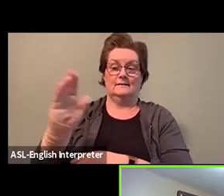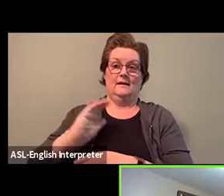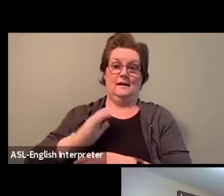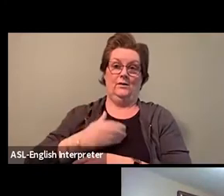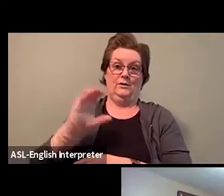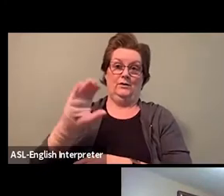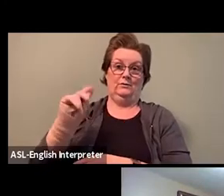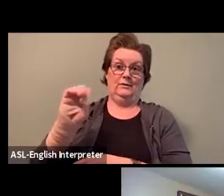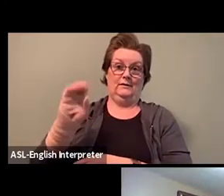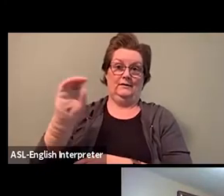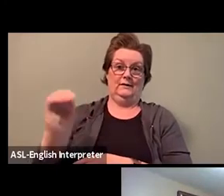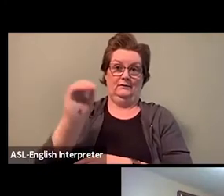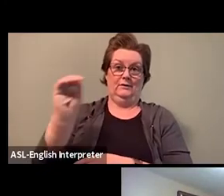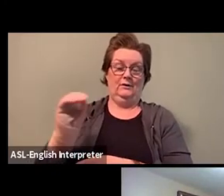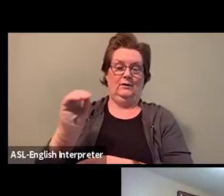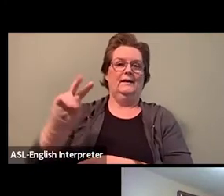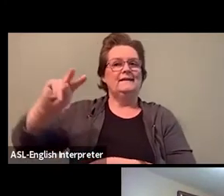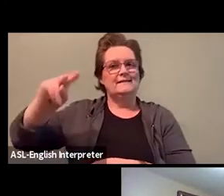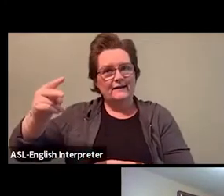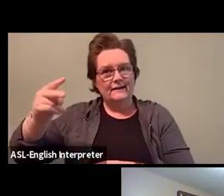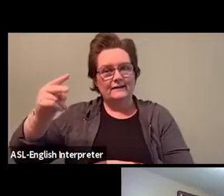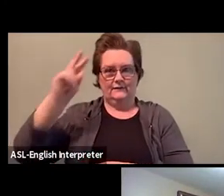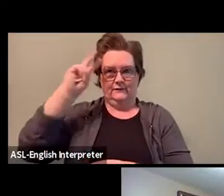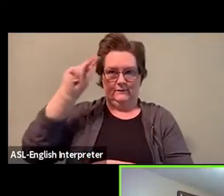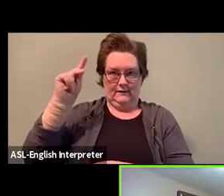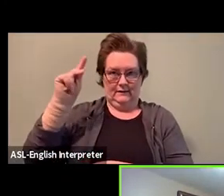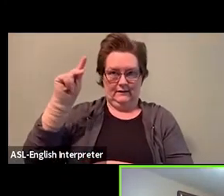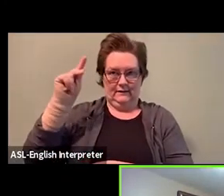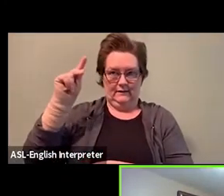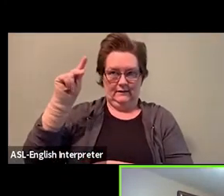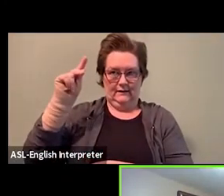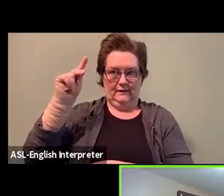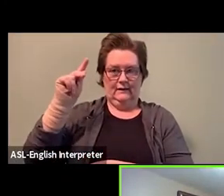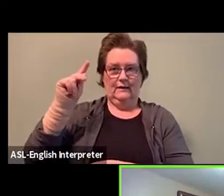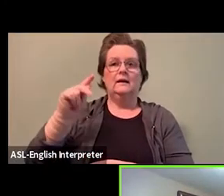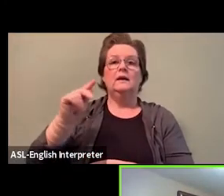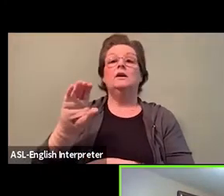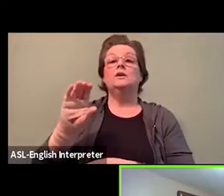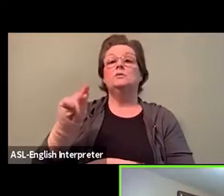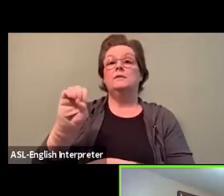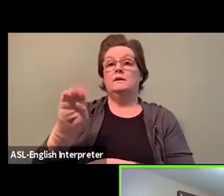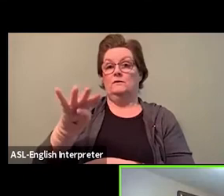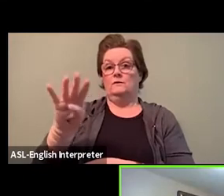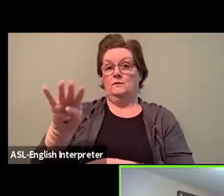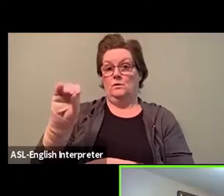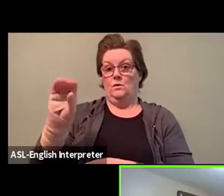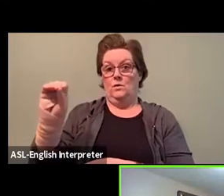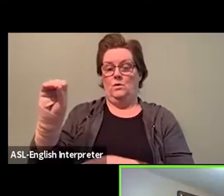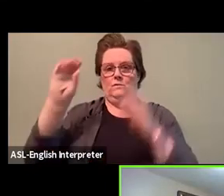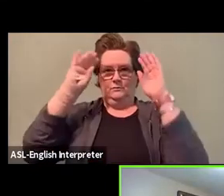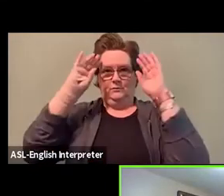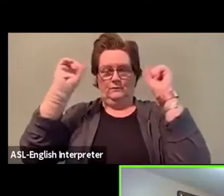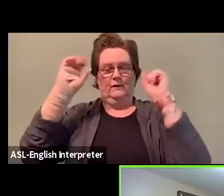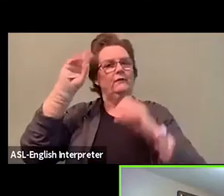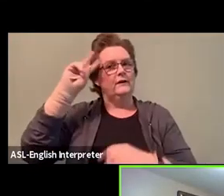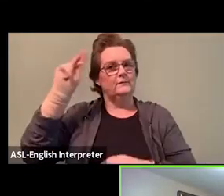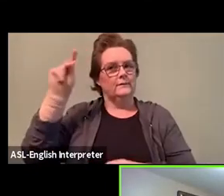Equity Vice-President for CUPE 4400 representing 13,000 Toronto education workers,